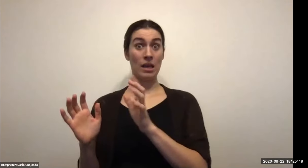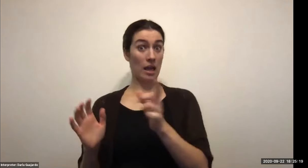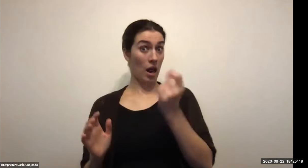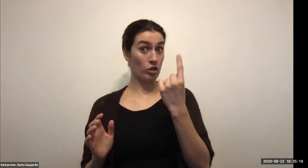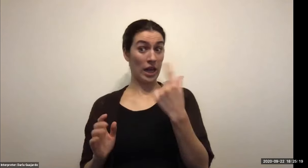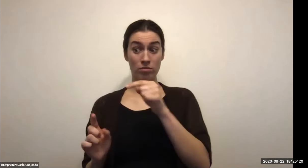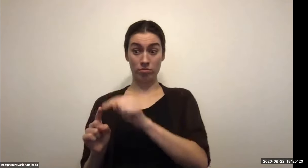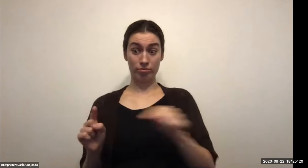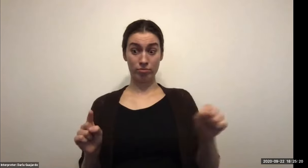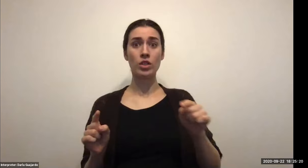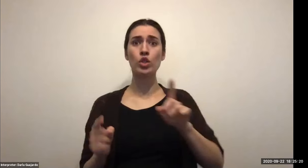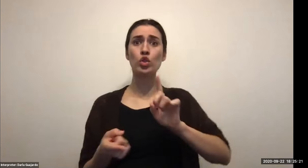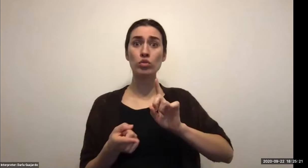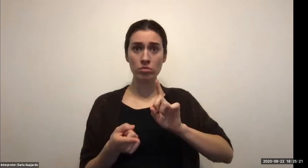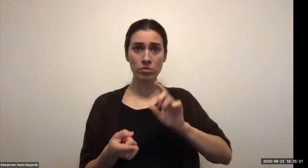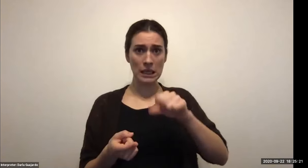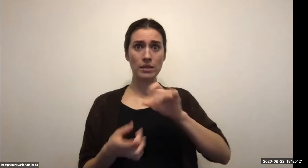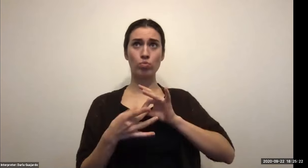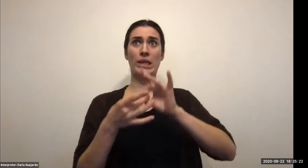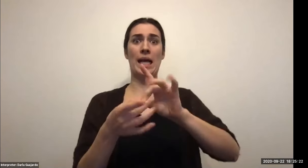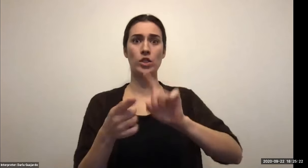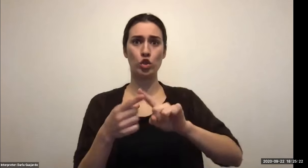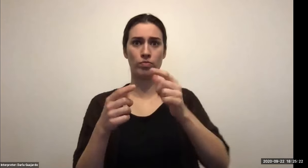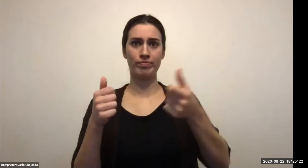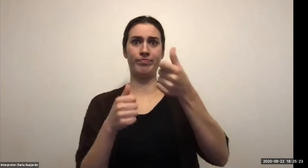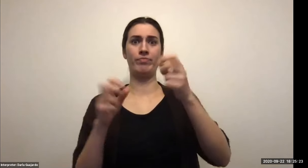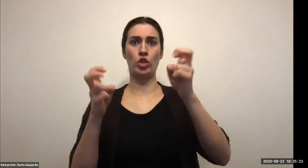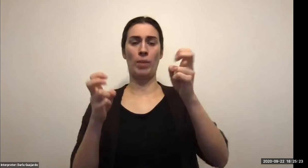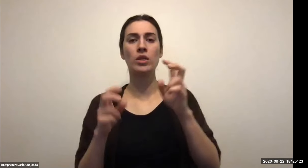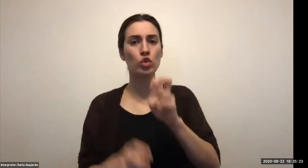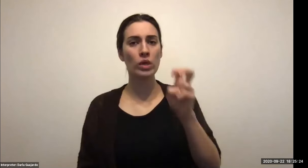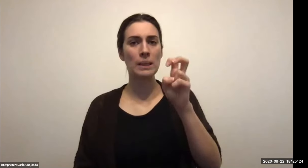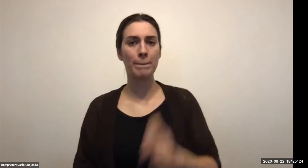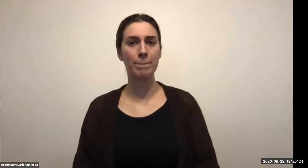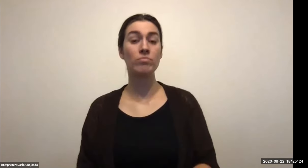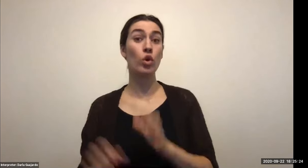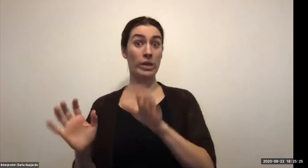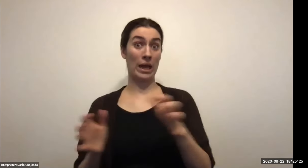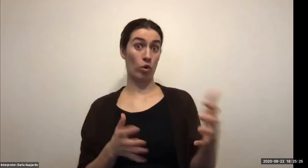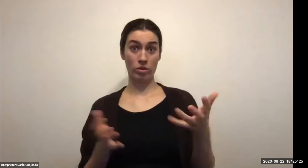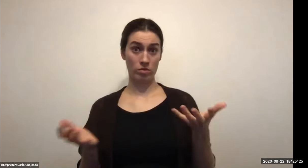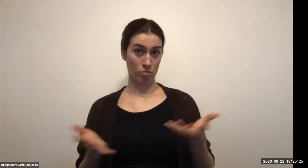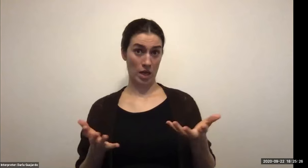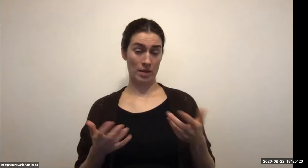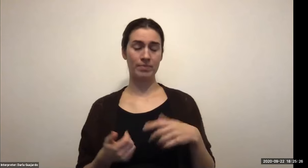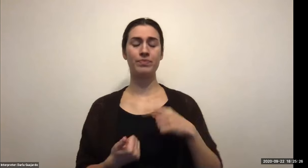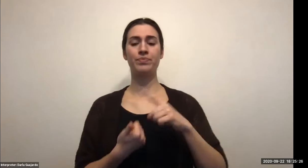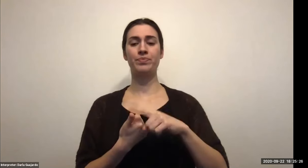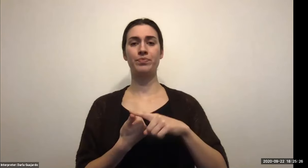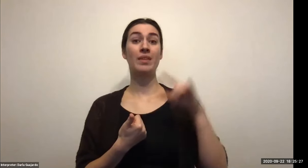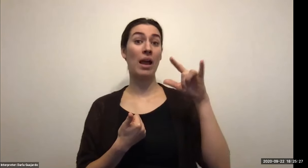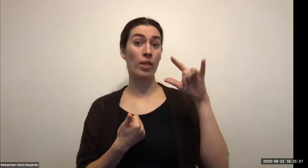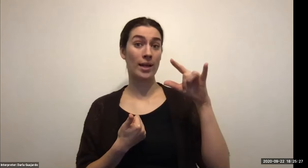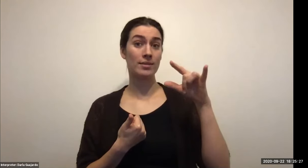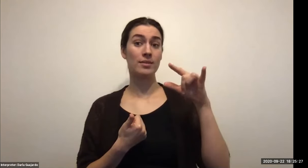Keith Wolling: It's quite it's quite unique and all sudden on one part of the tour, they were talking about. They're getting close to Spain, she started thinking about that no animals Spain.